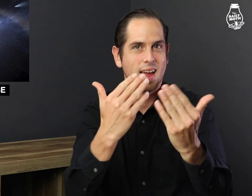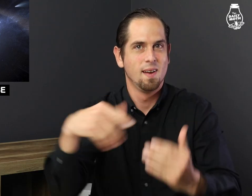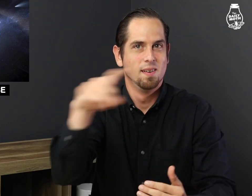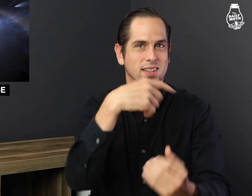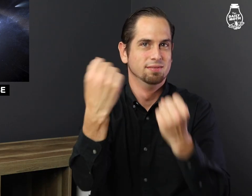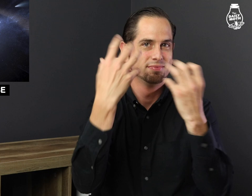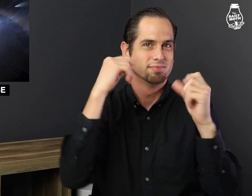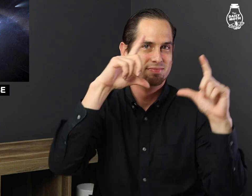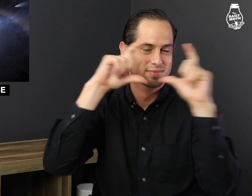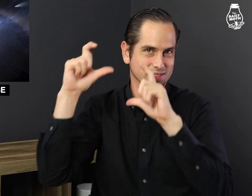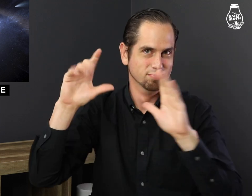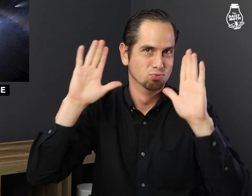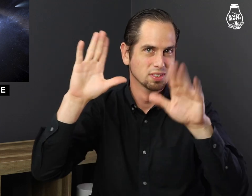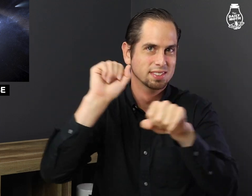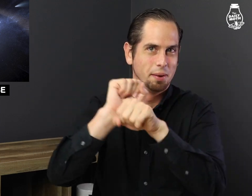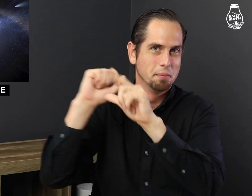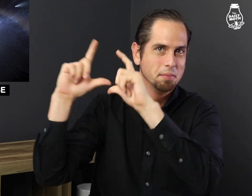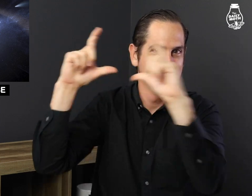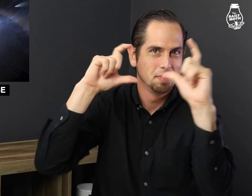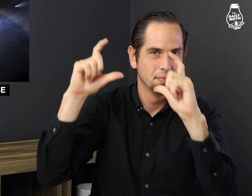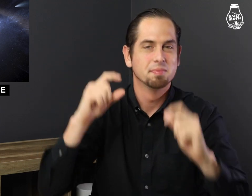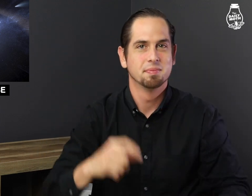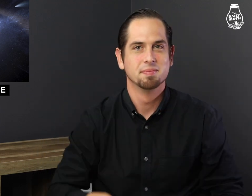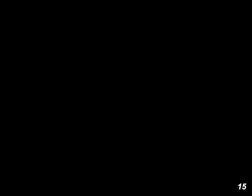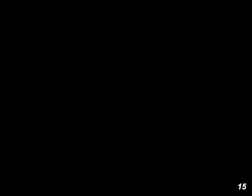Thank you all for taking those pictures - they are great!